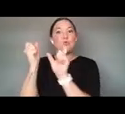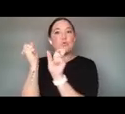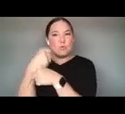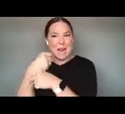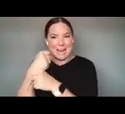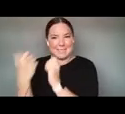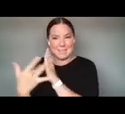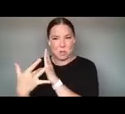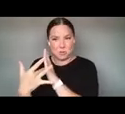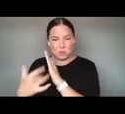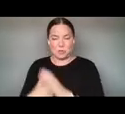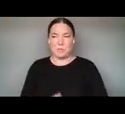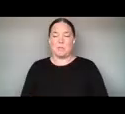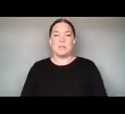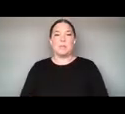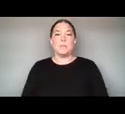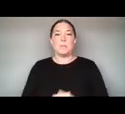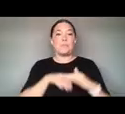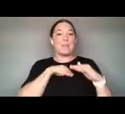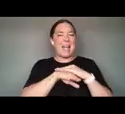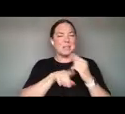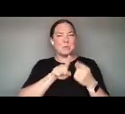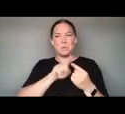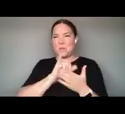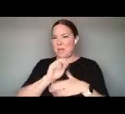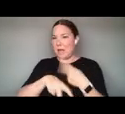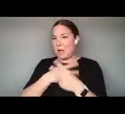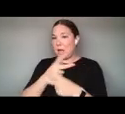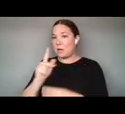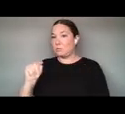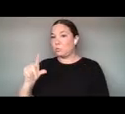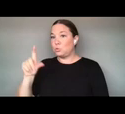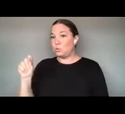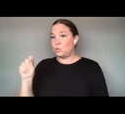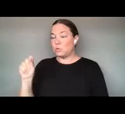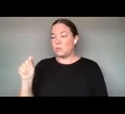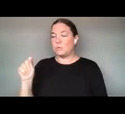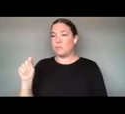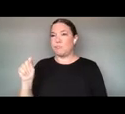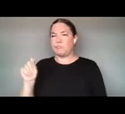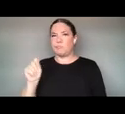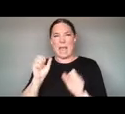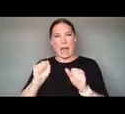AND ACCESS TO THOSE TOOLS AND THE ABILITY TO TAKE THINGS APART, TAKE SOFTWARE APART,